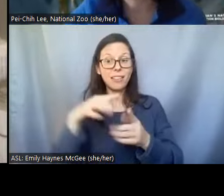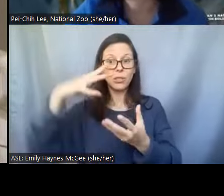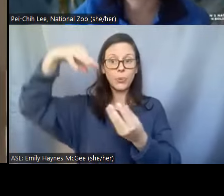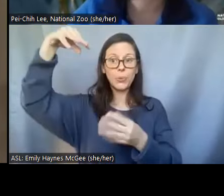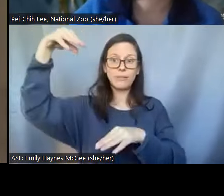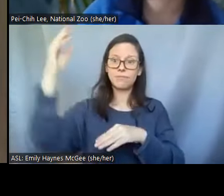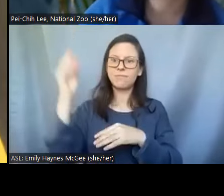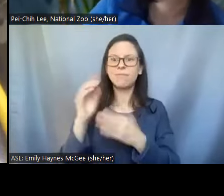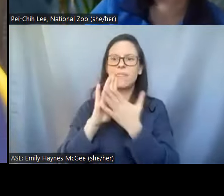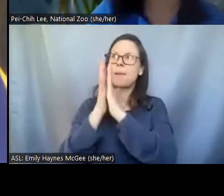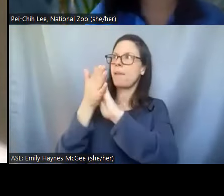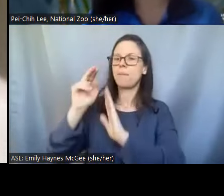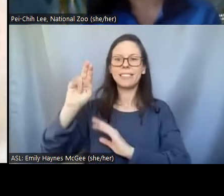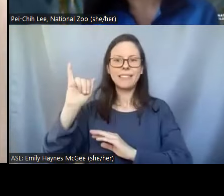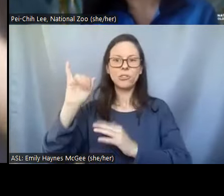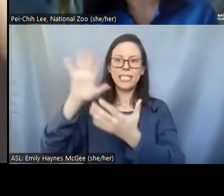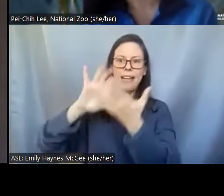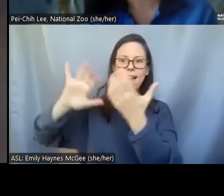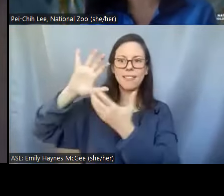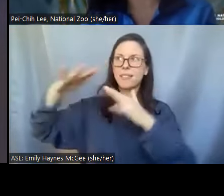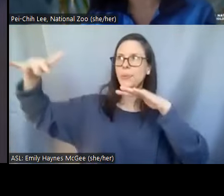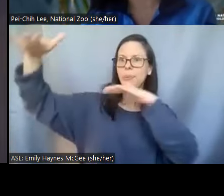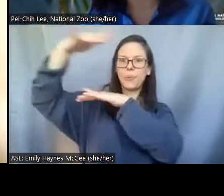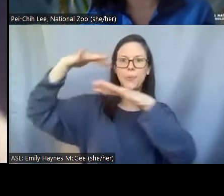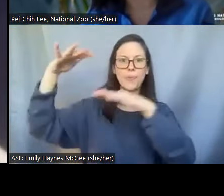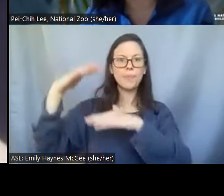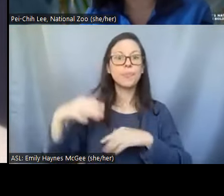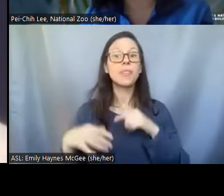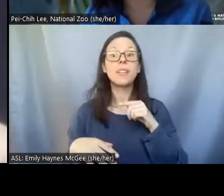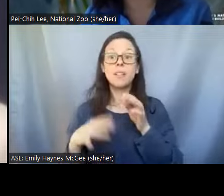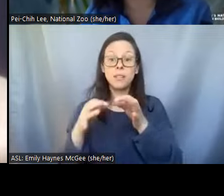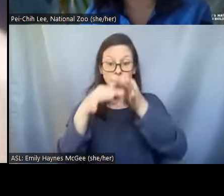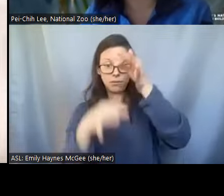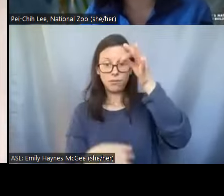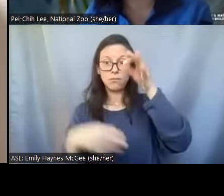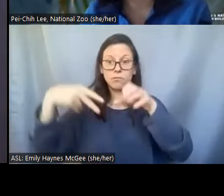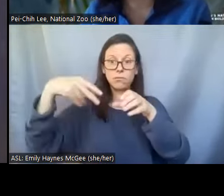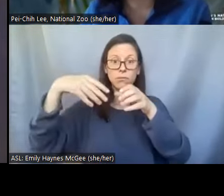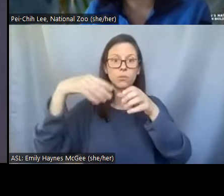nitrogen gas and then in the end we'll put them into these liquid nitrogen tanks.